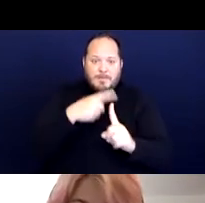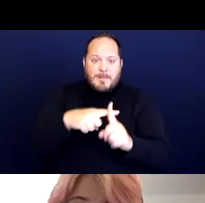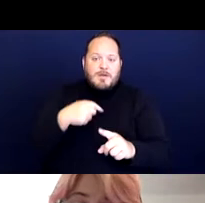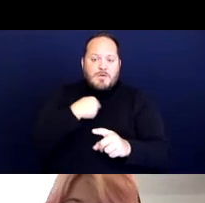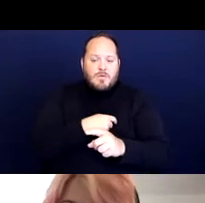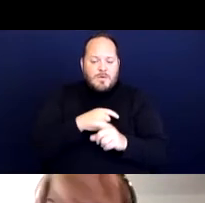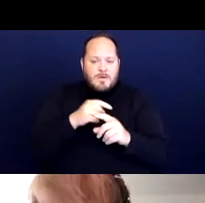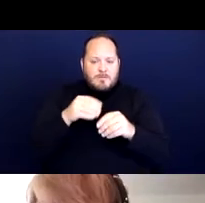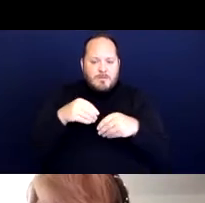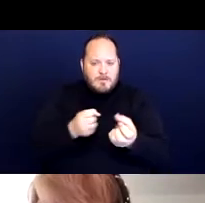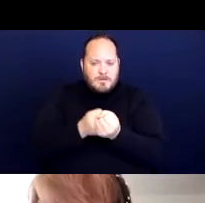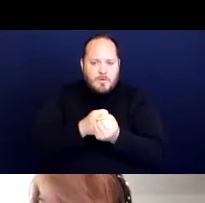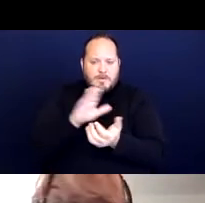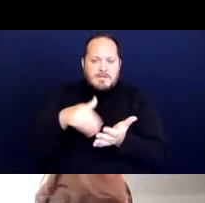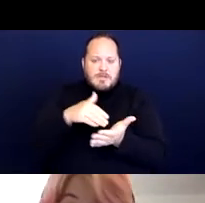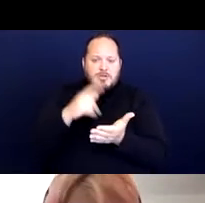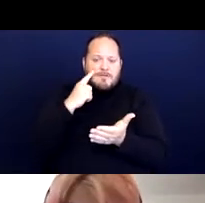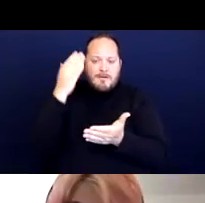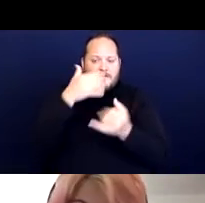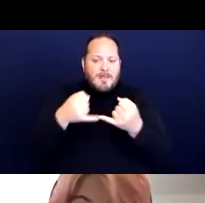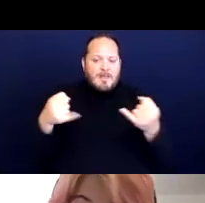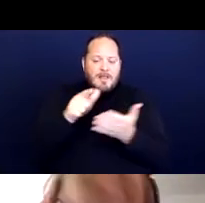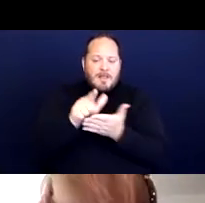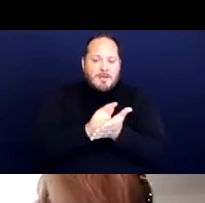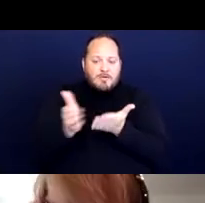for frontline legal service providers across the state